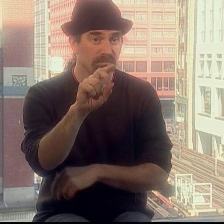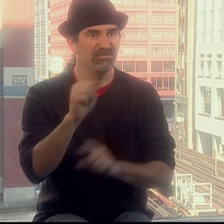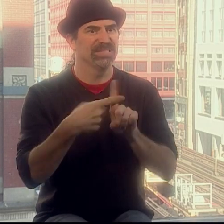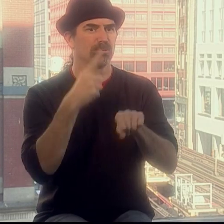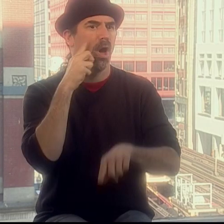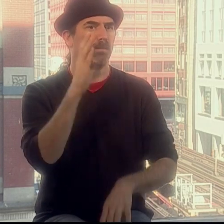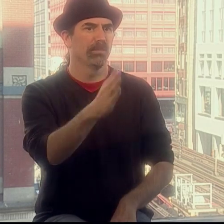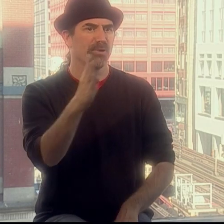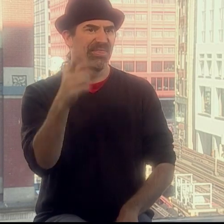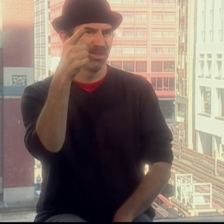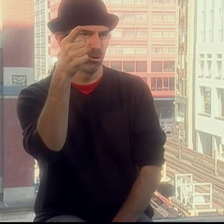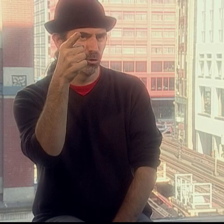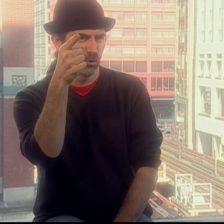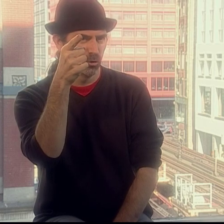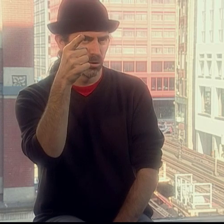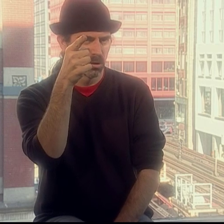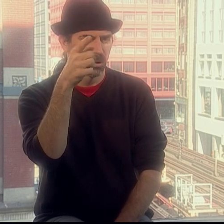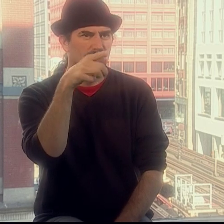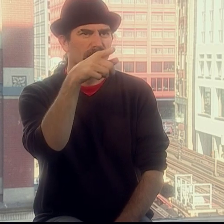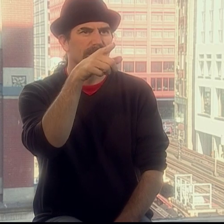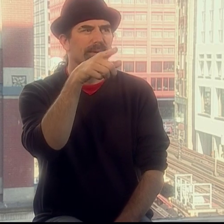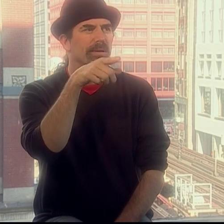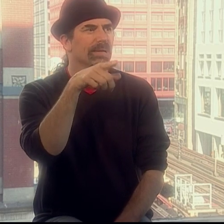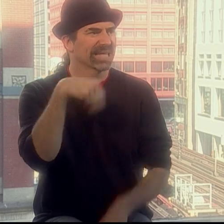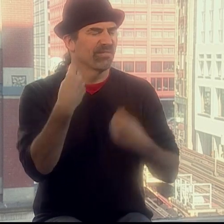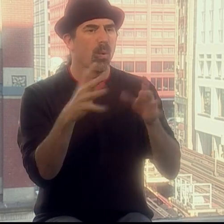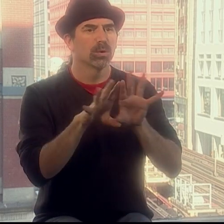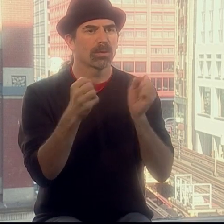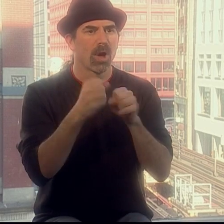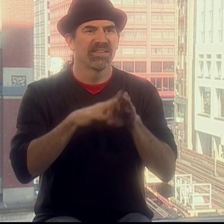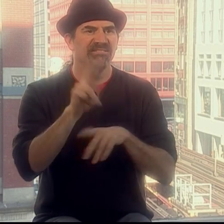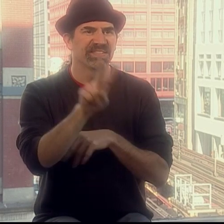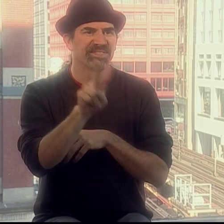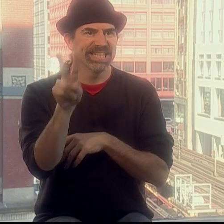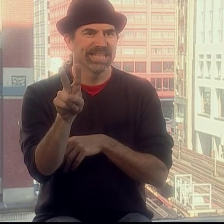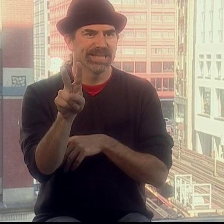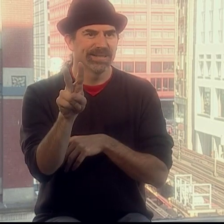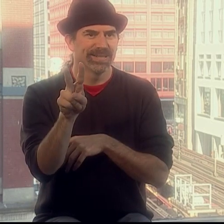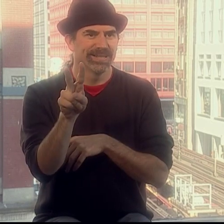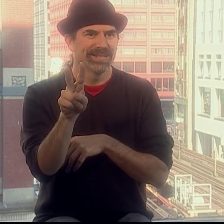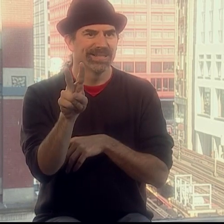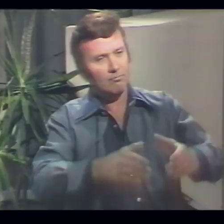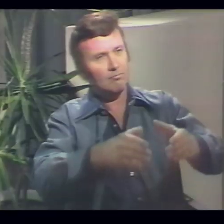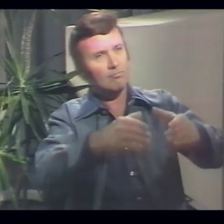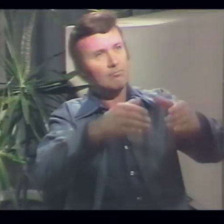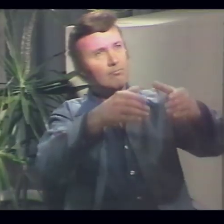National Association of the Deaf is where I met Bernard Bragg. He gave a workshop on VV.